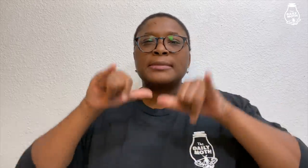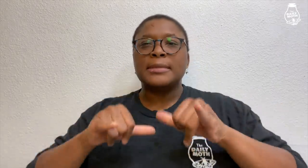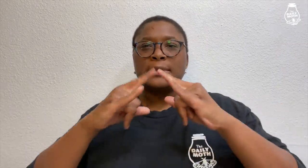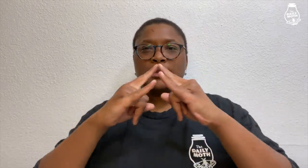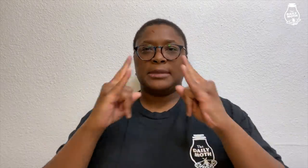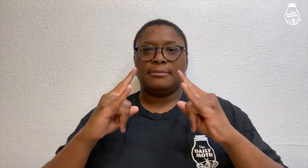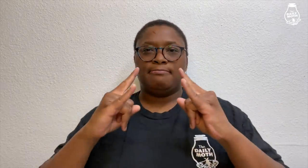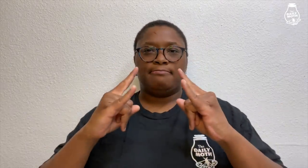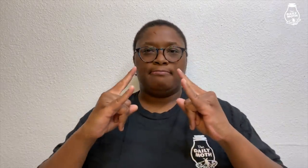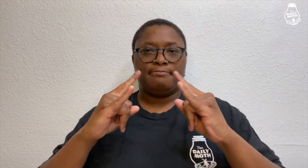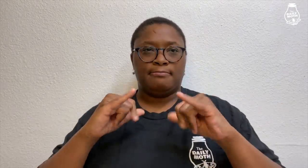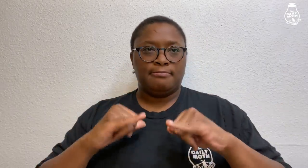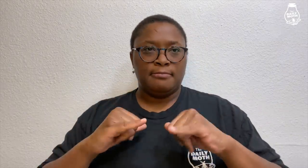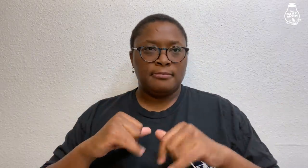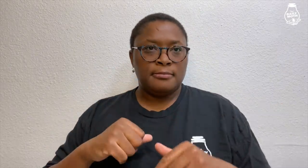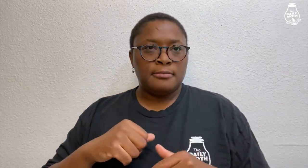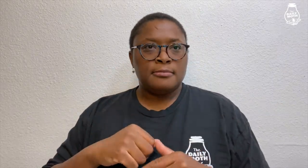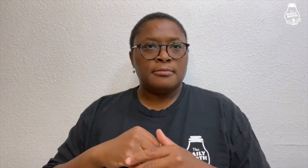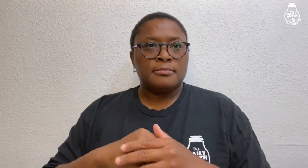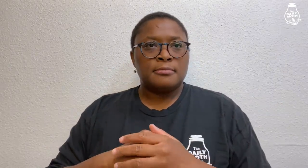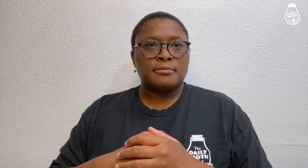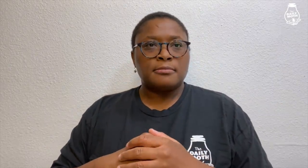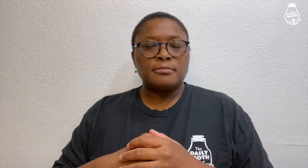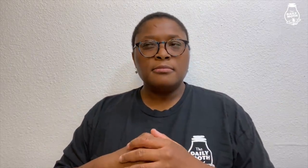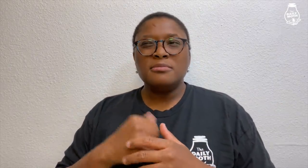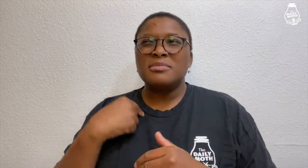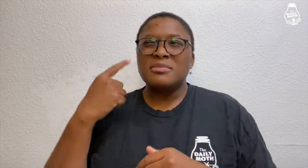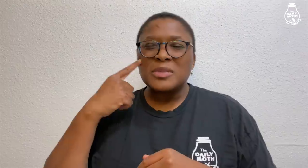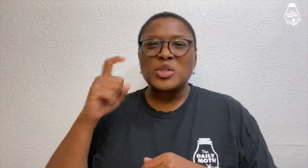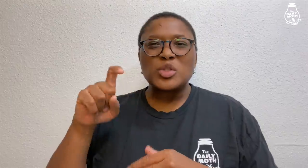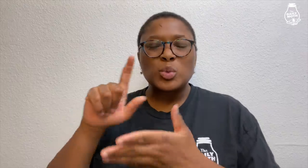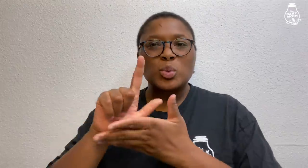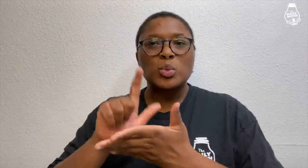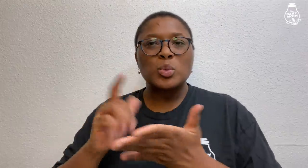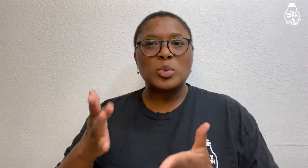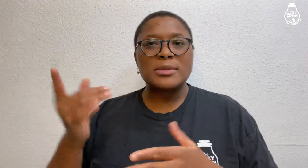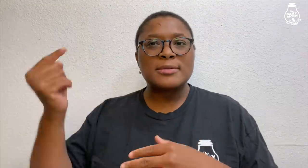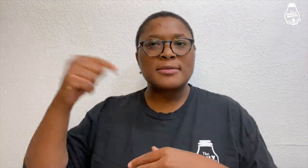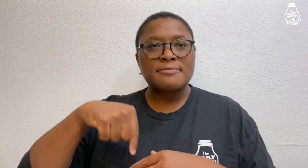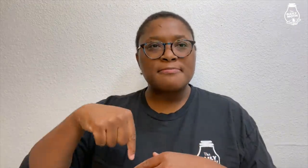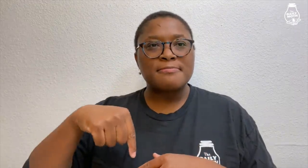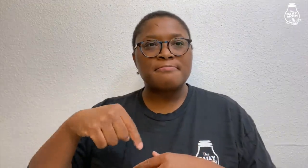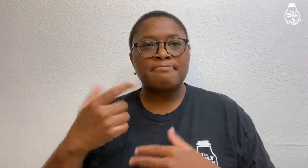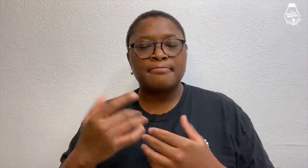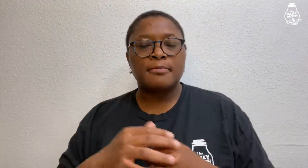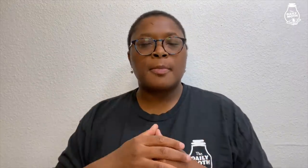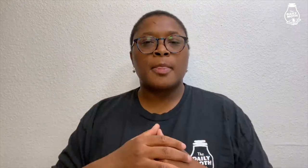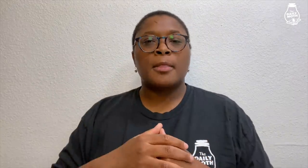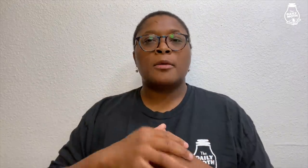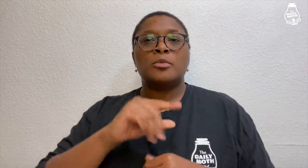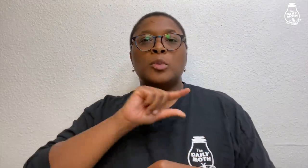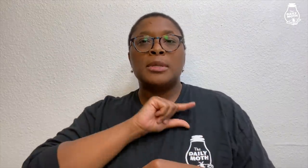secure it in place. I think a lawyer should come.